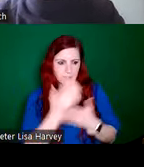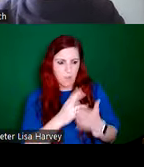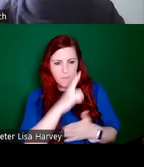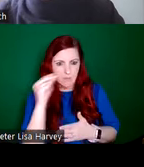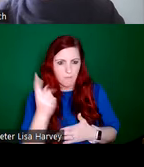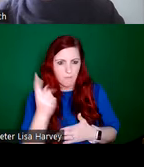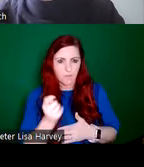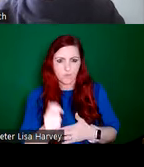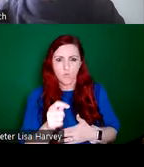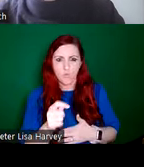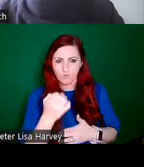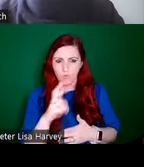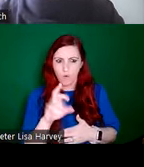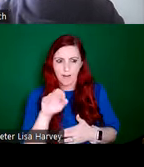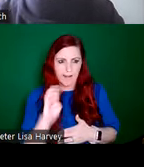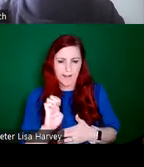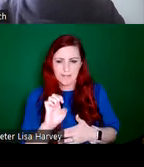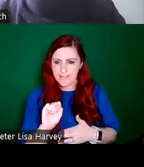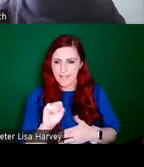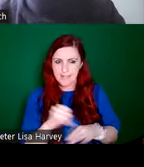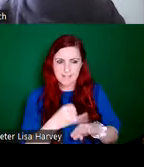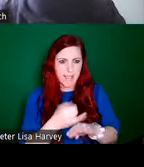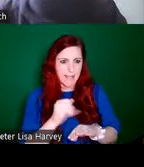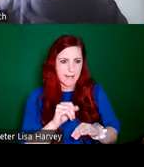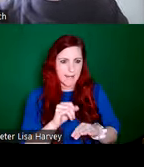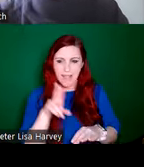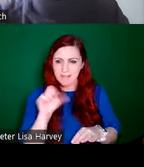in our neighborhood coming up as well. So you might be interested in looking